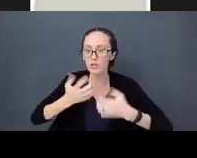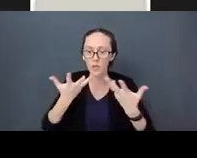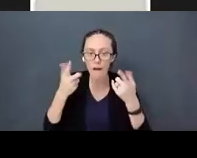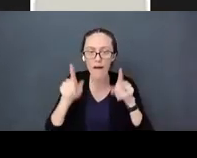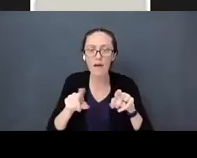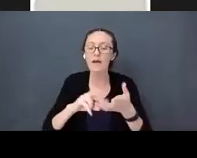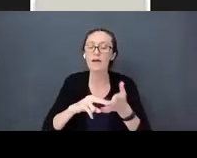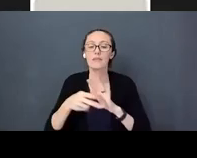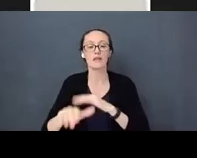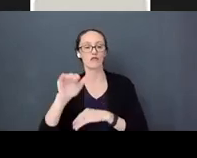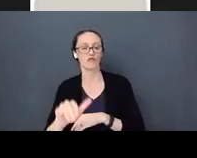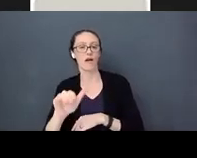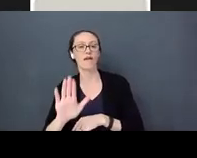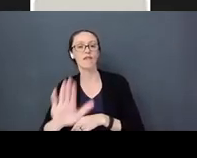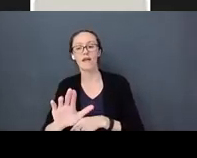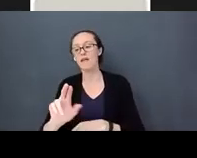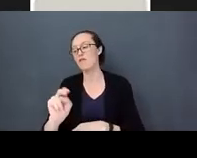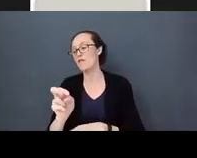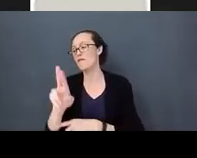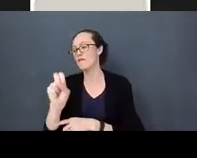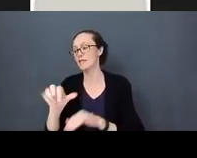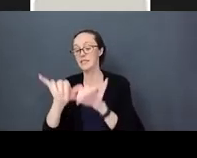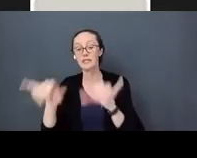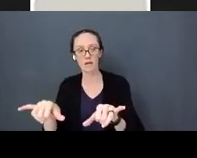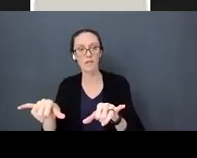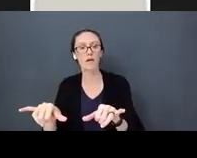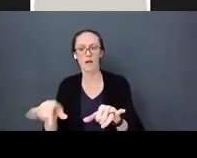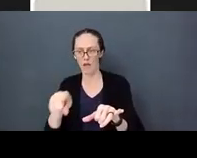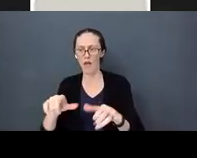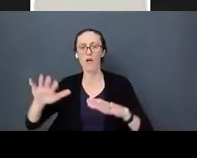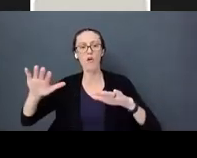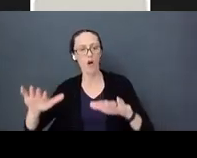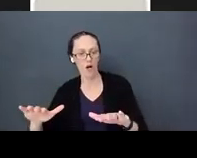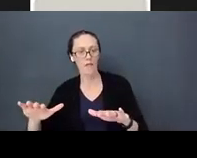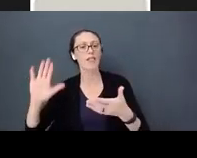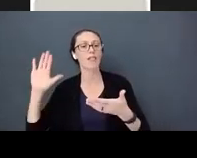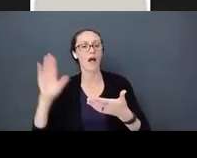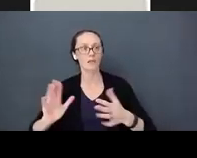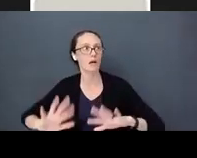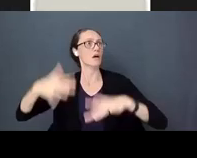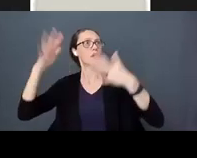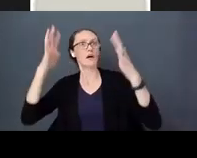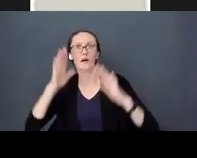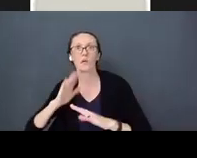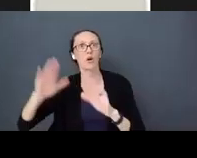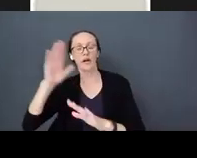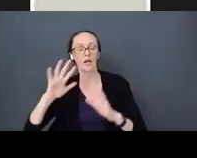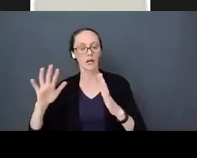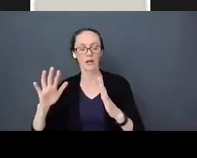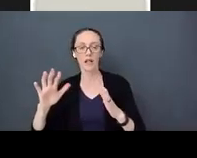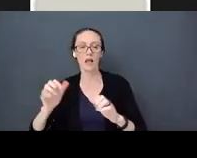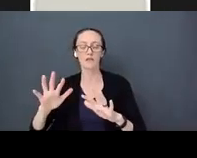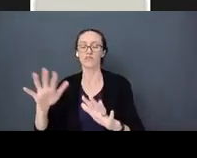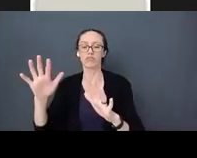less worried, less frustrated, less frantic. Empathy doesn’t require solutions. You can say